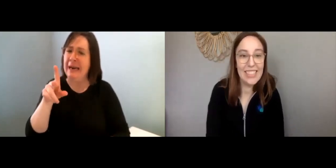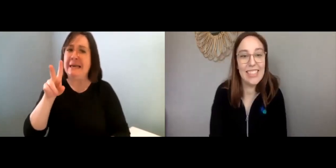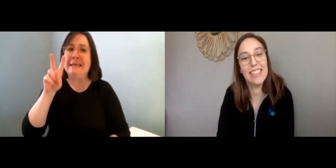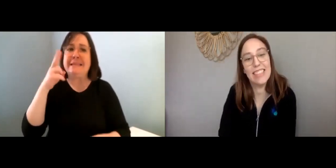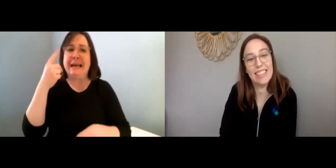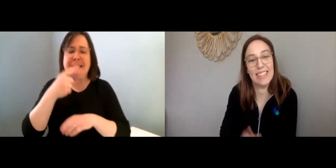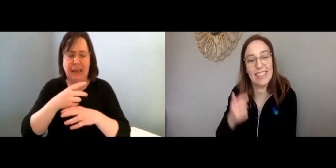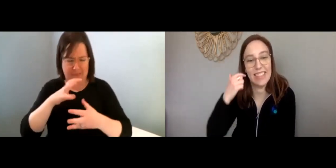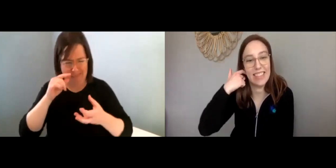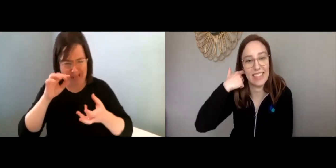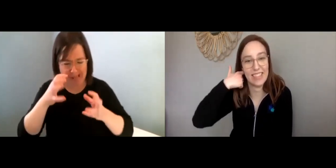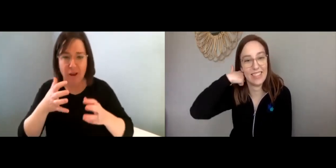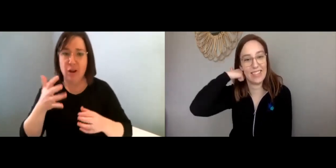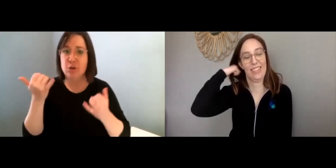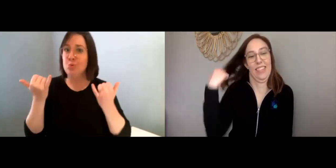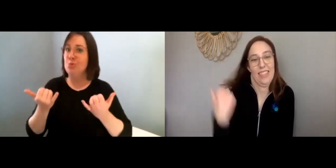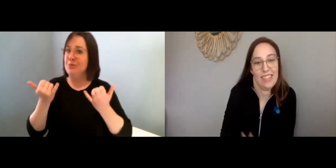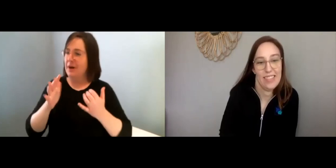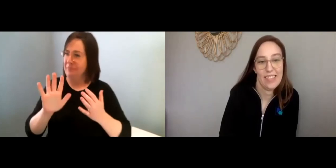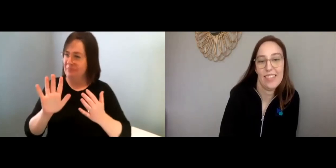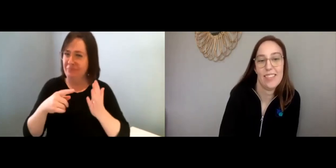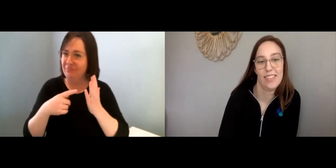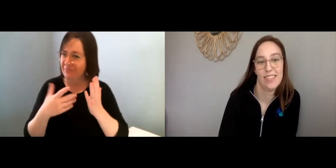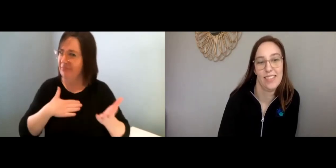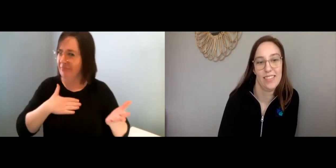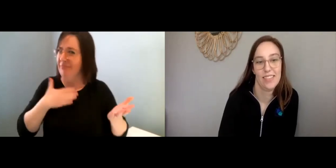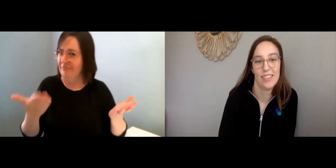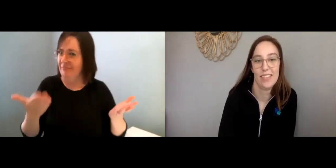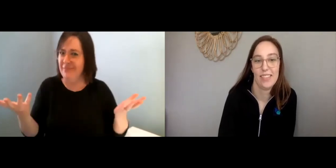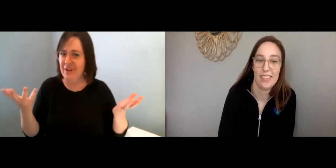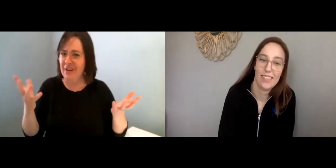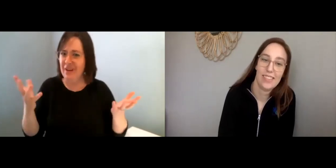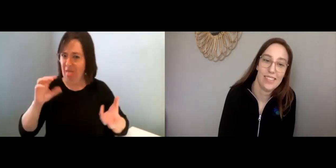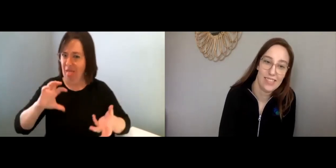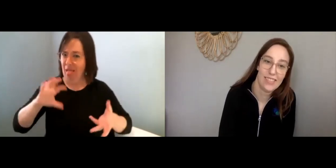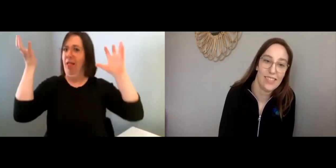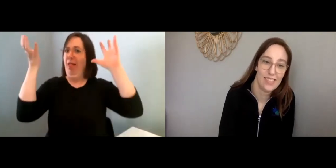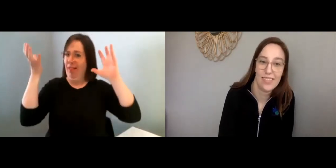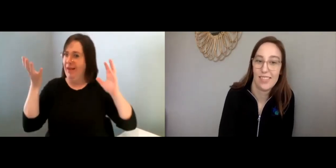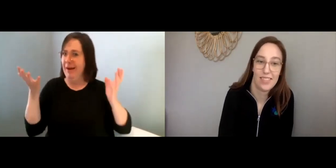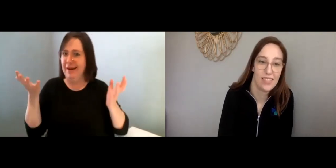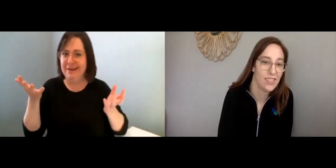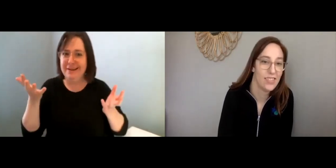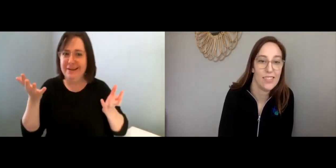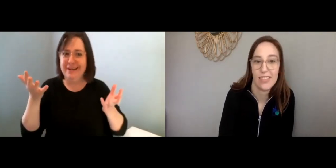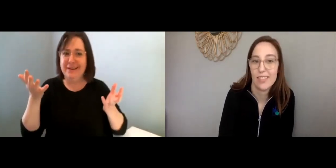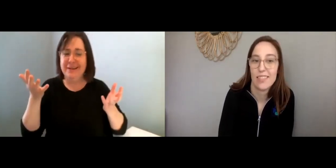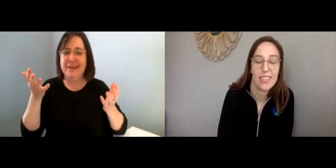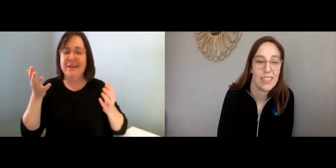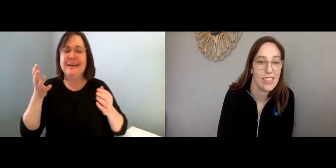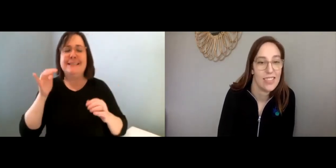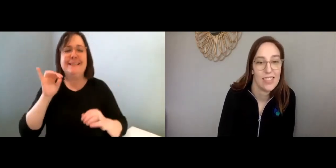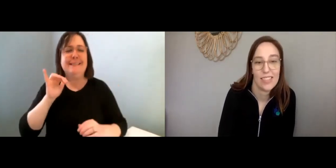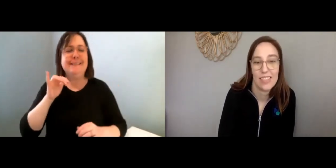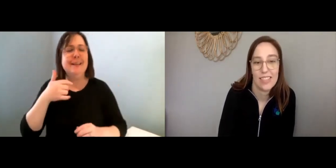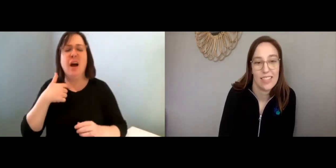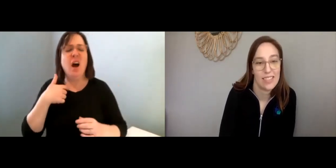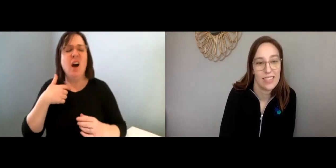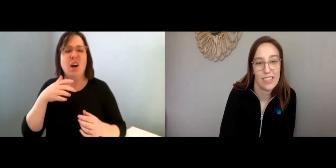The first day seemed okay; and then the second day started feeling a little weird, and now, I admit, now it's really disrupted things.